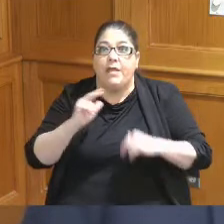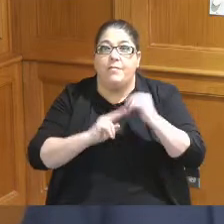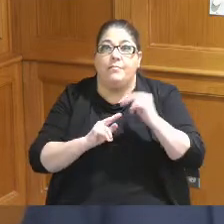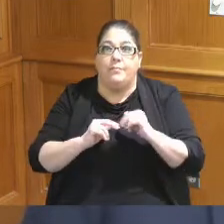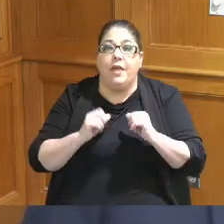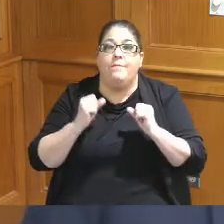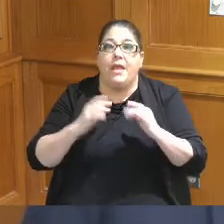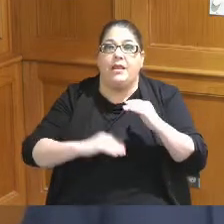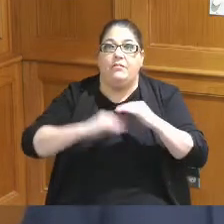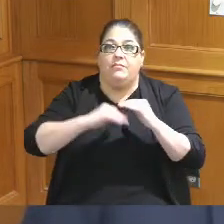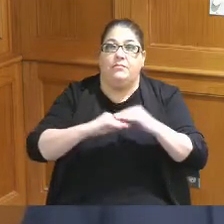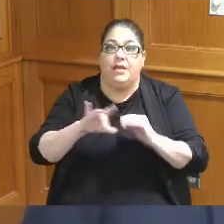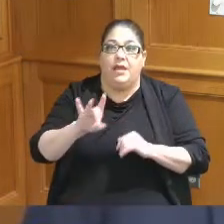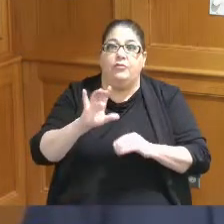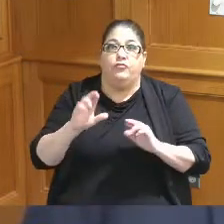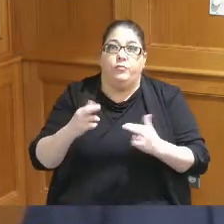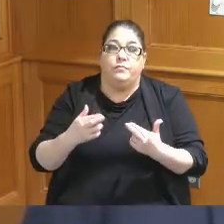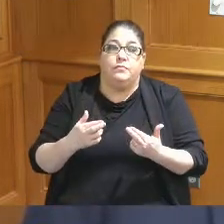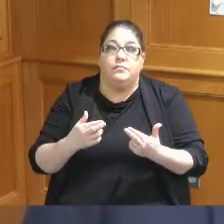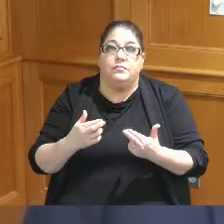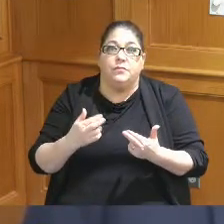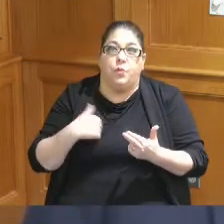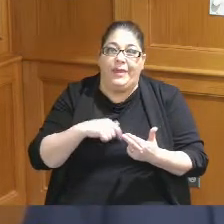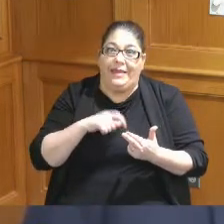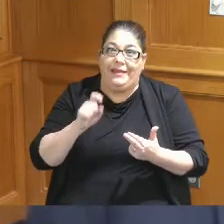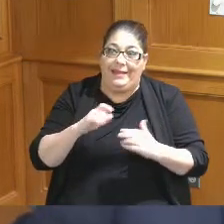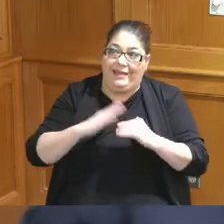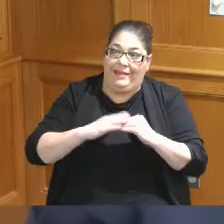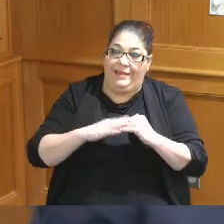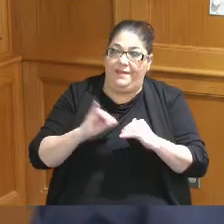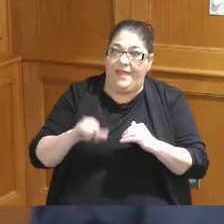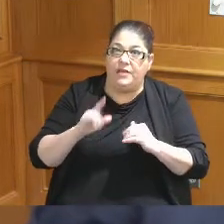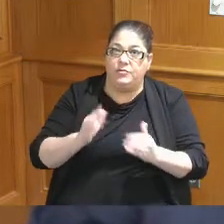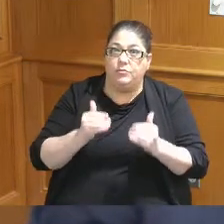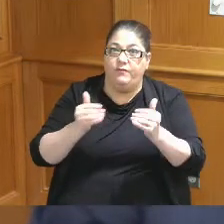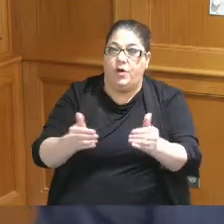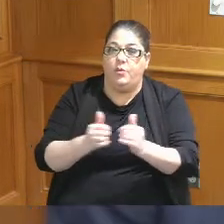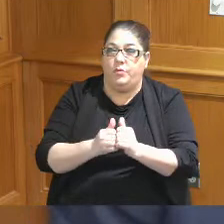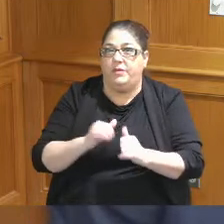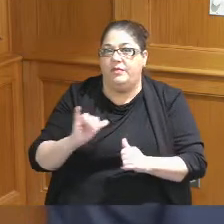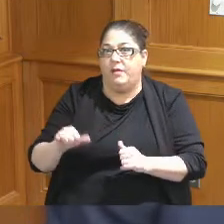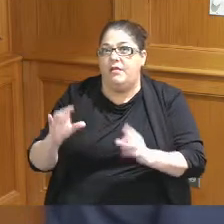in its 800 rooms and I think we we need that in order to move forward with the convention center